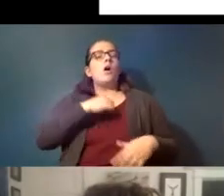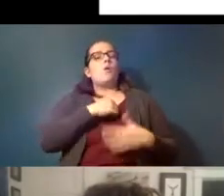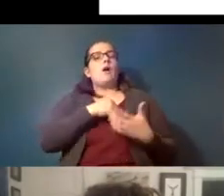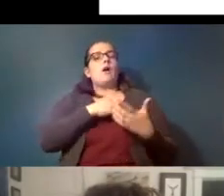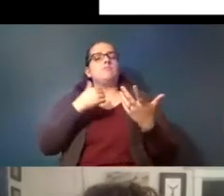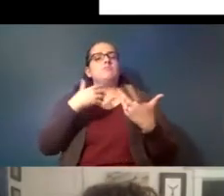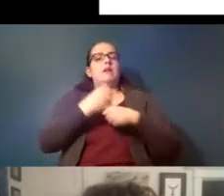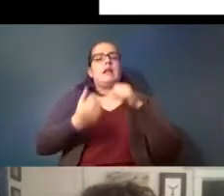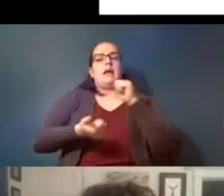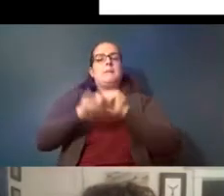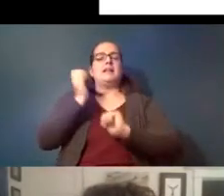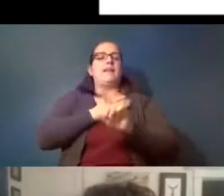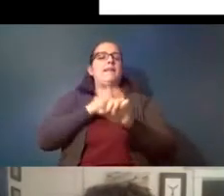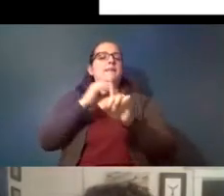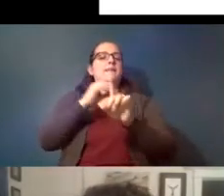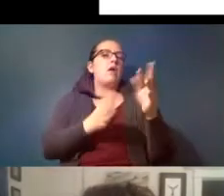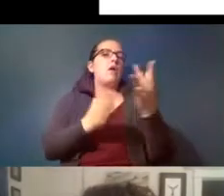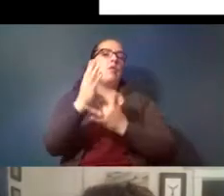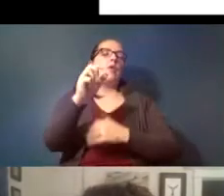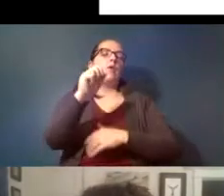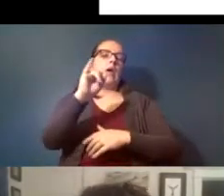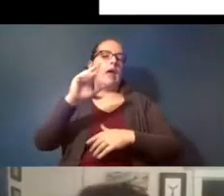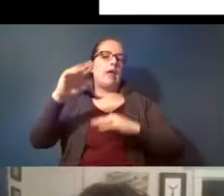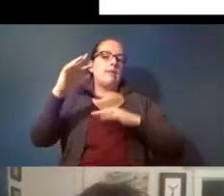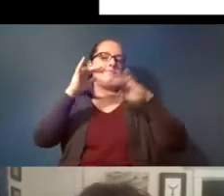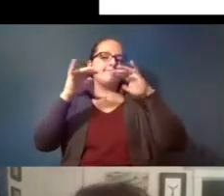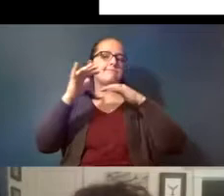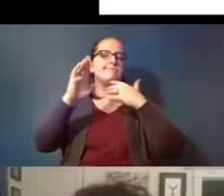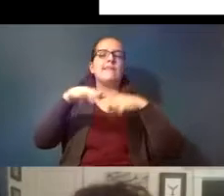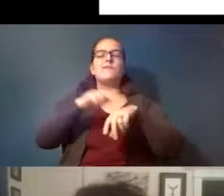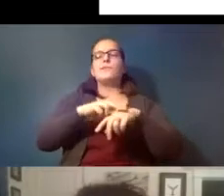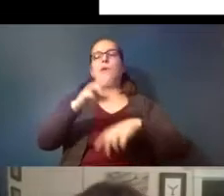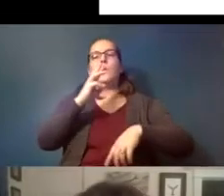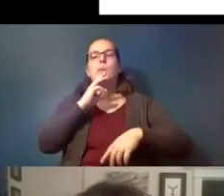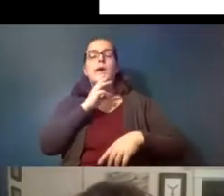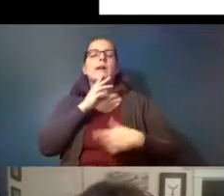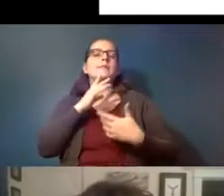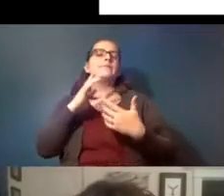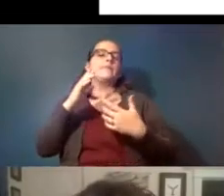our exposure through air and then of course water and seafood come in um second and third